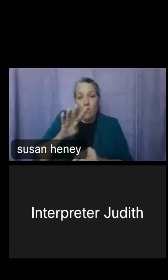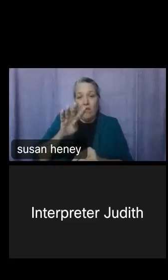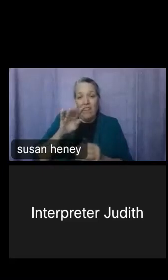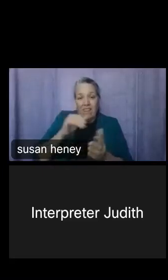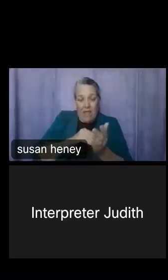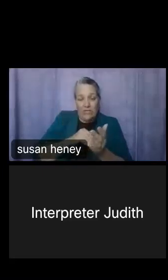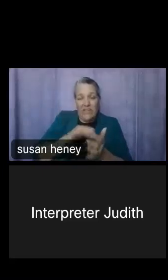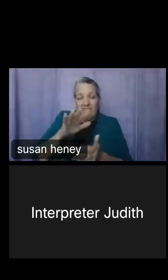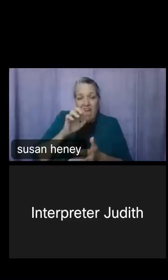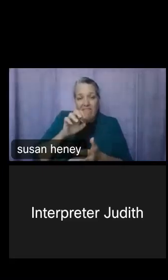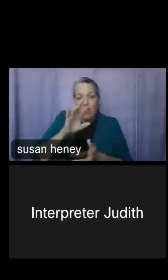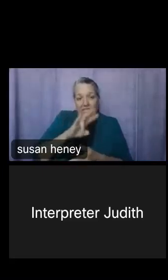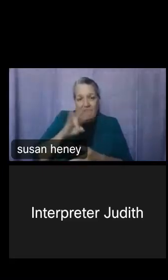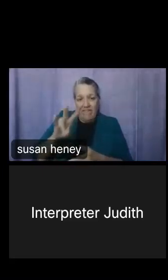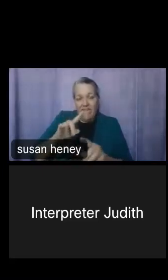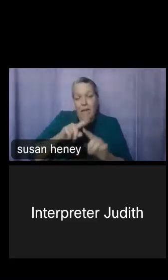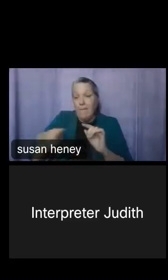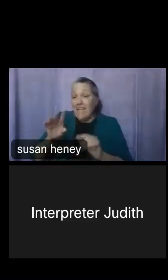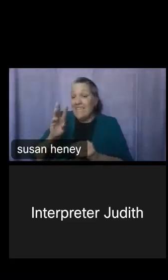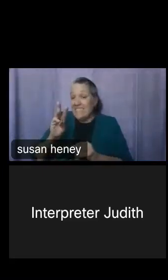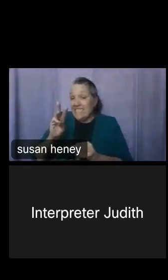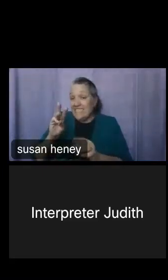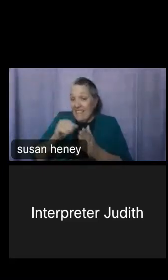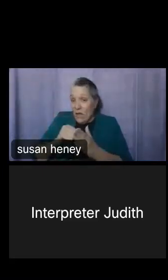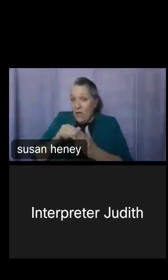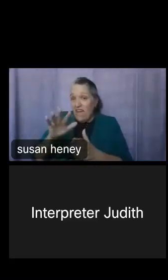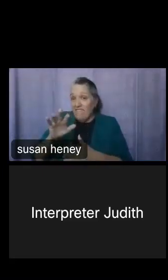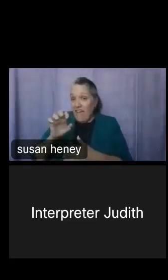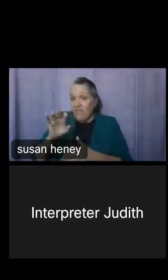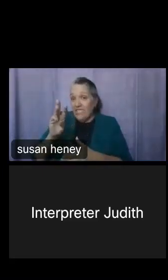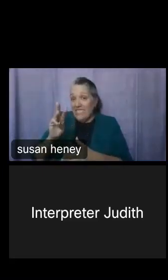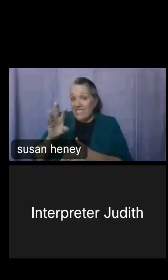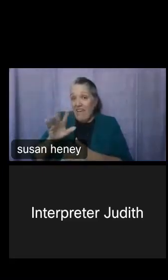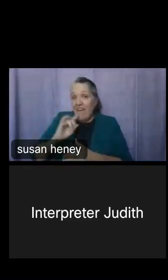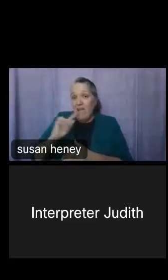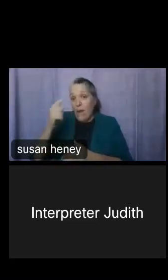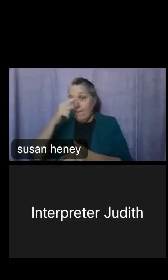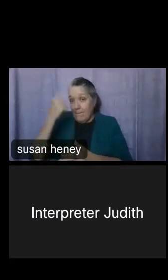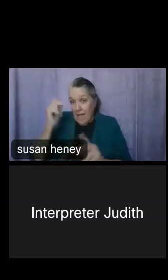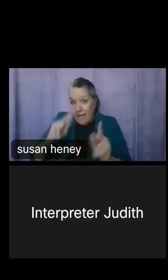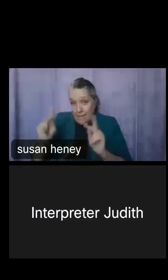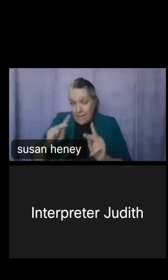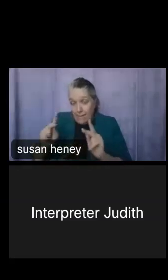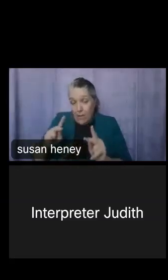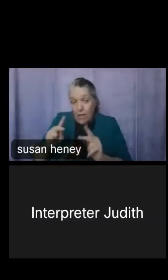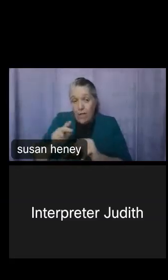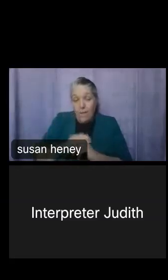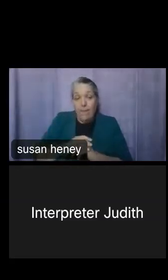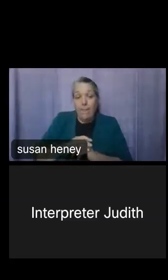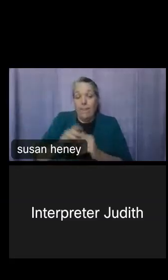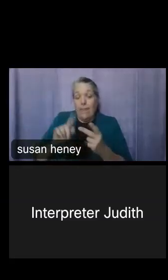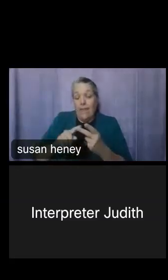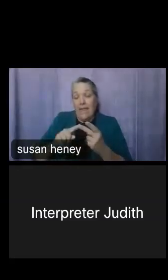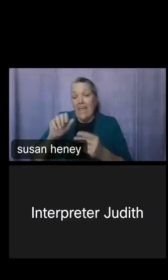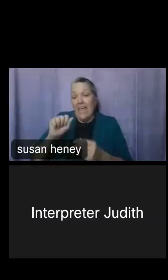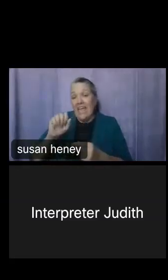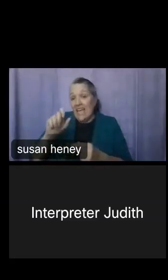that 6,565 of those are black people. You have the number for Asians at 706, and so